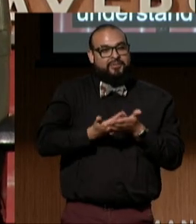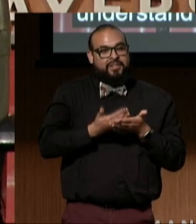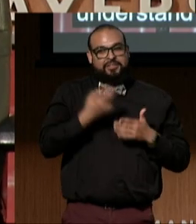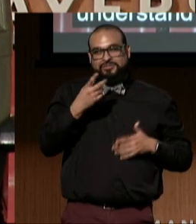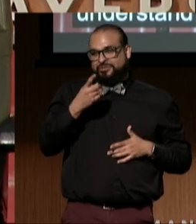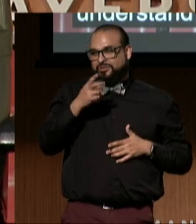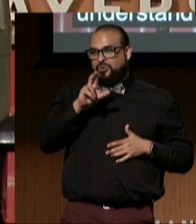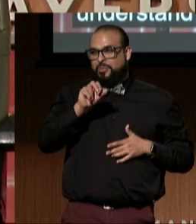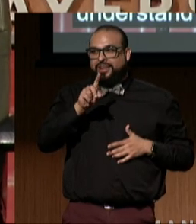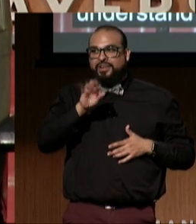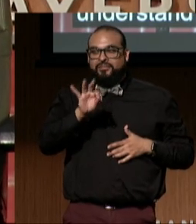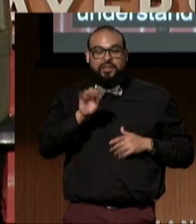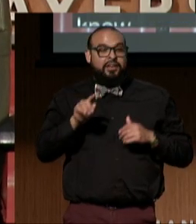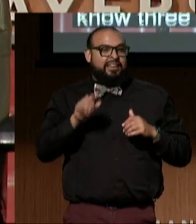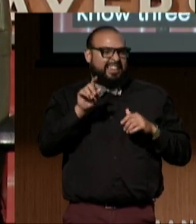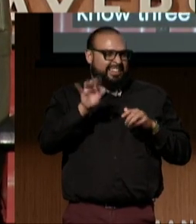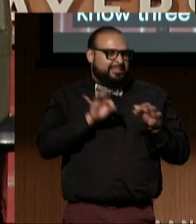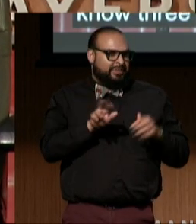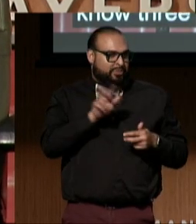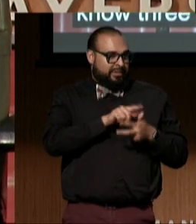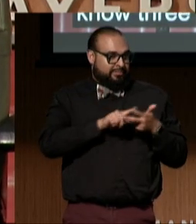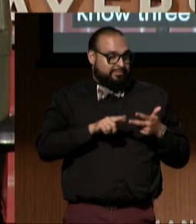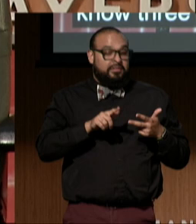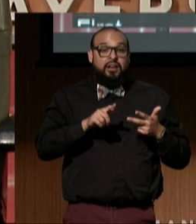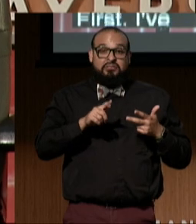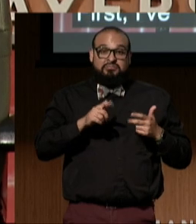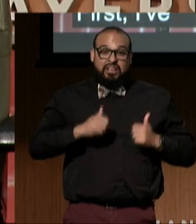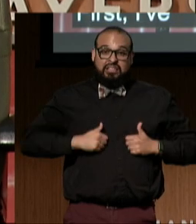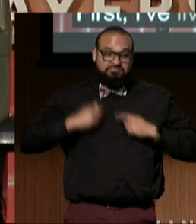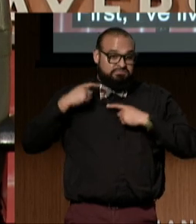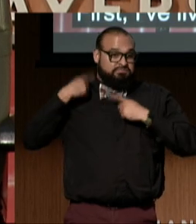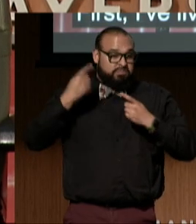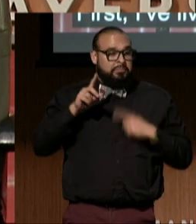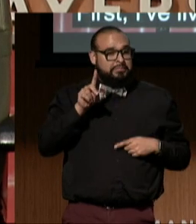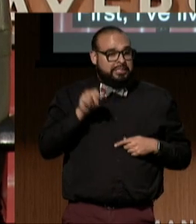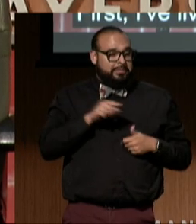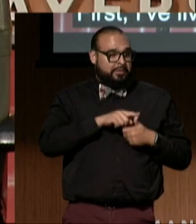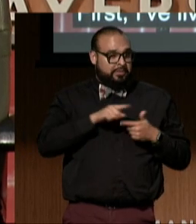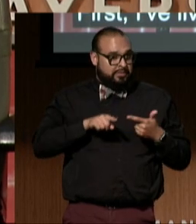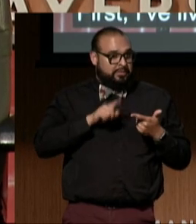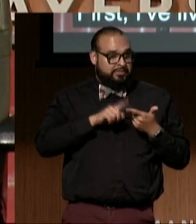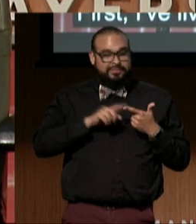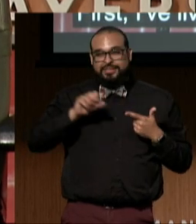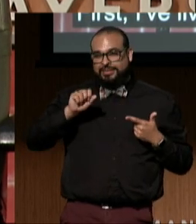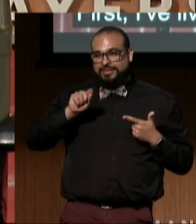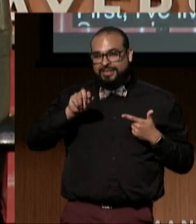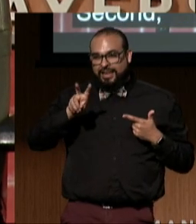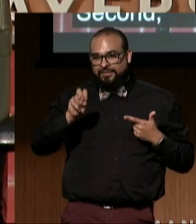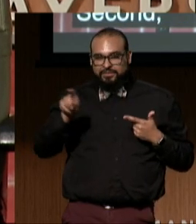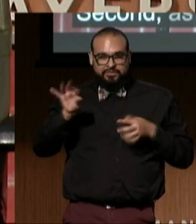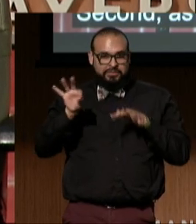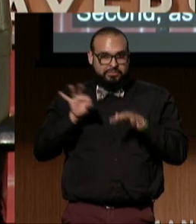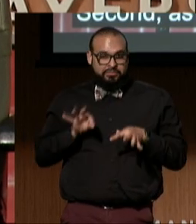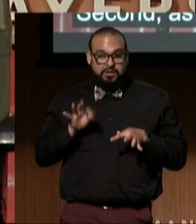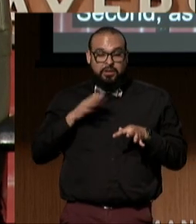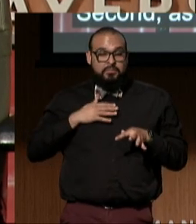First, I've lived with a lifelong disability. Second, as Steve talked about, my entire professional career